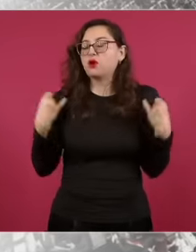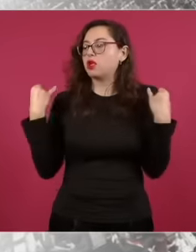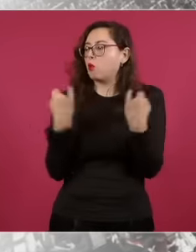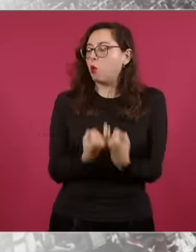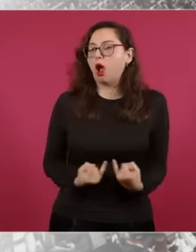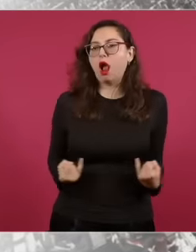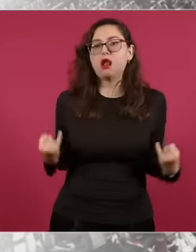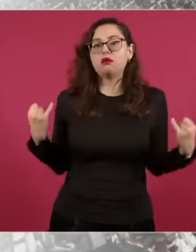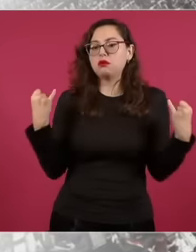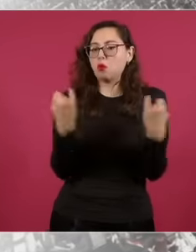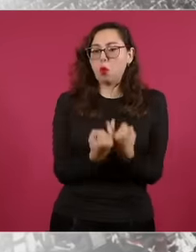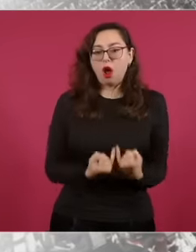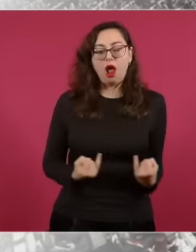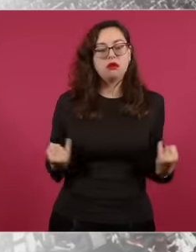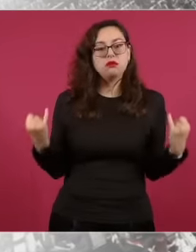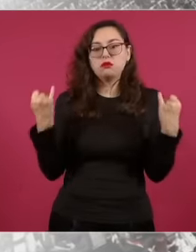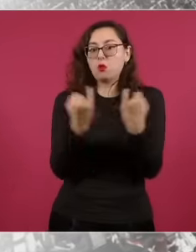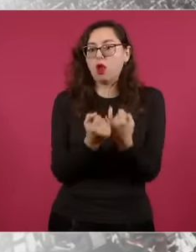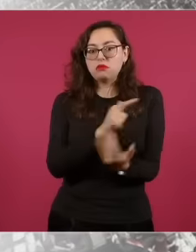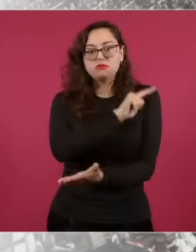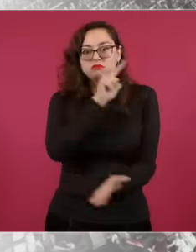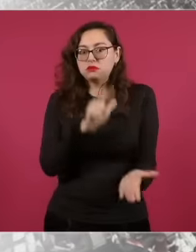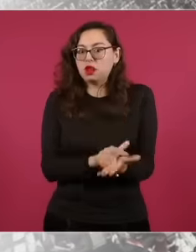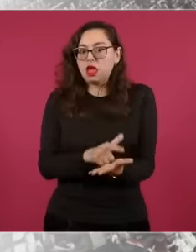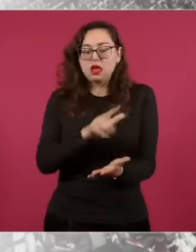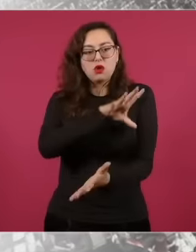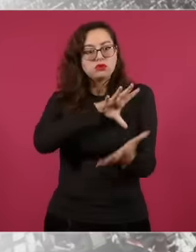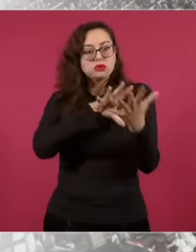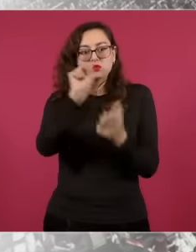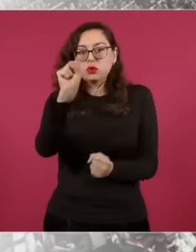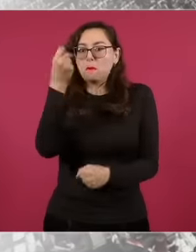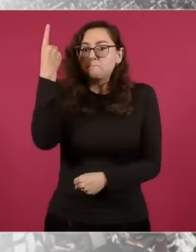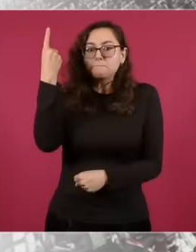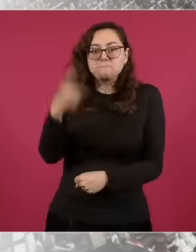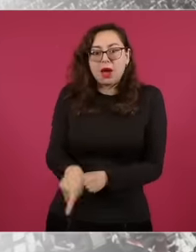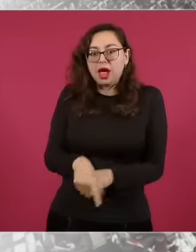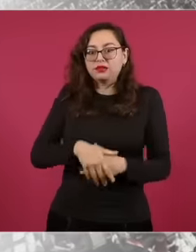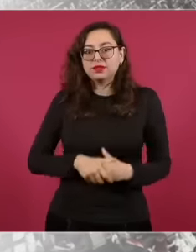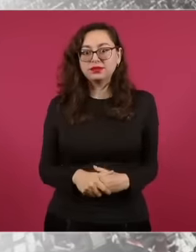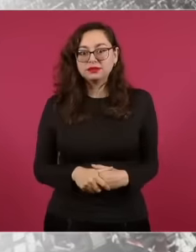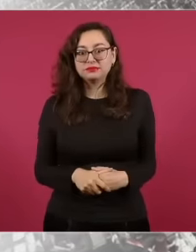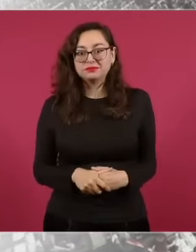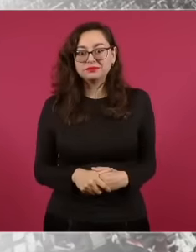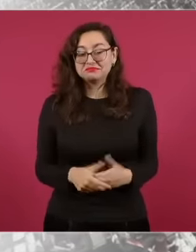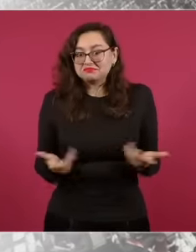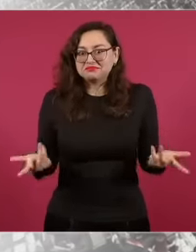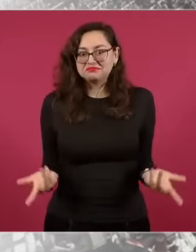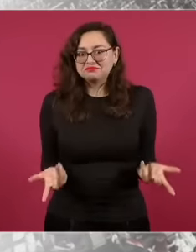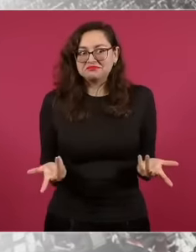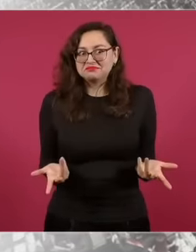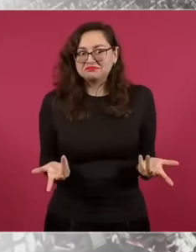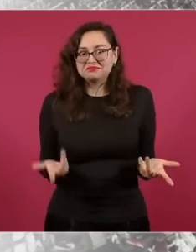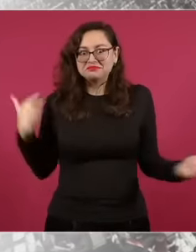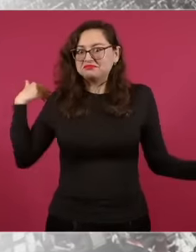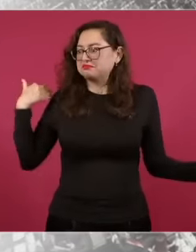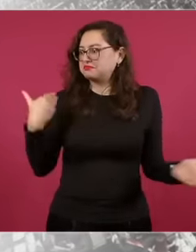established by law and the Constitution that per party cannot exceed 300 and that per